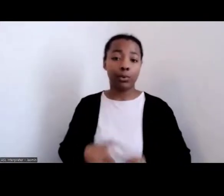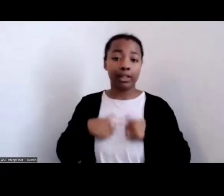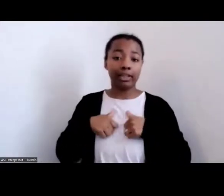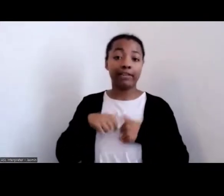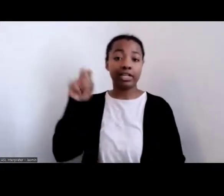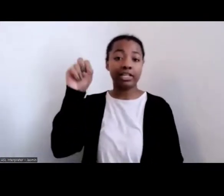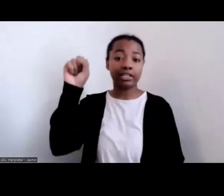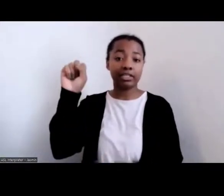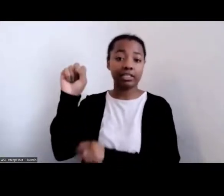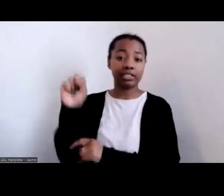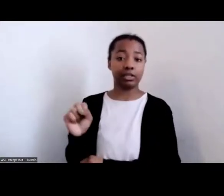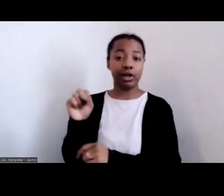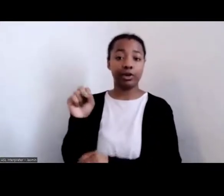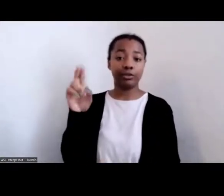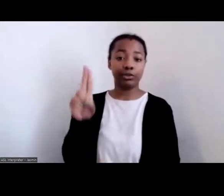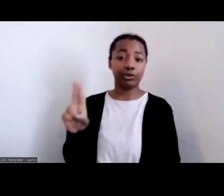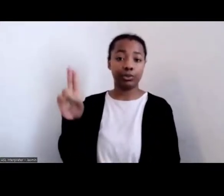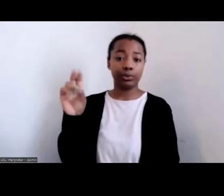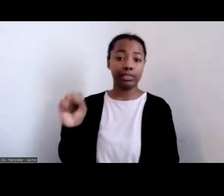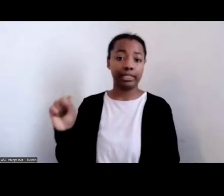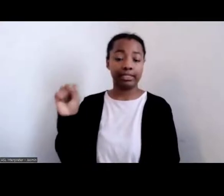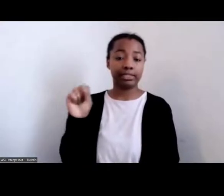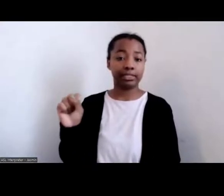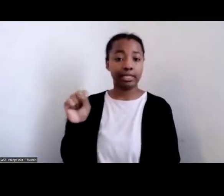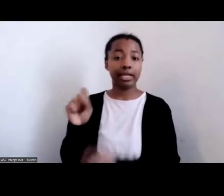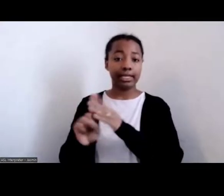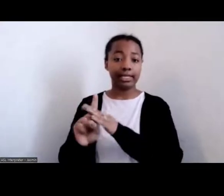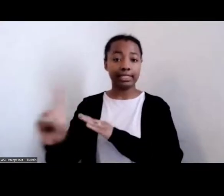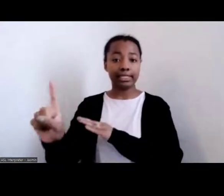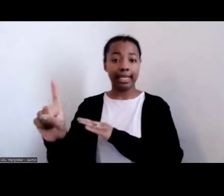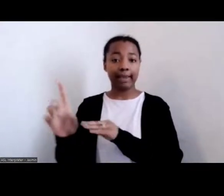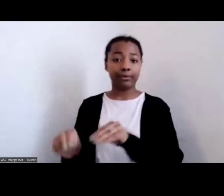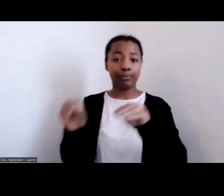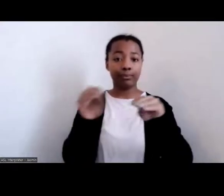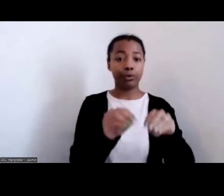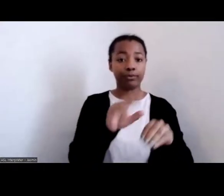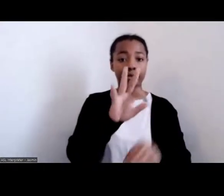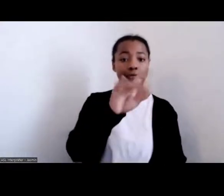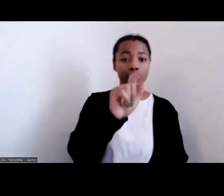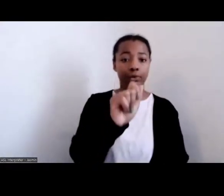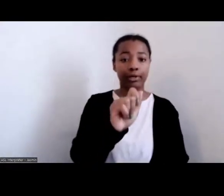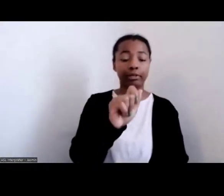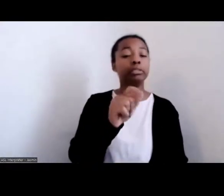Spanish‑colonized Florida. Some worked for their comparative freedom by fighting